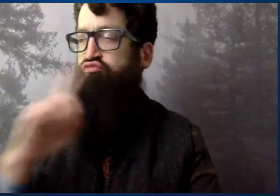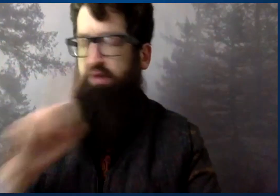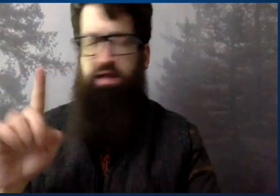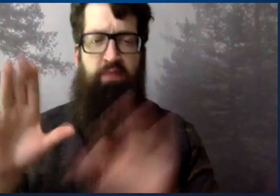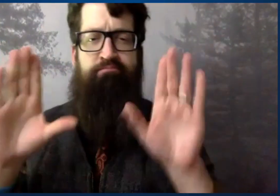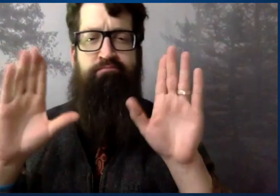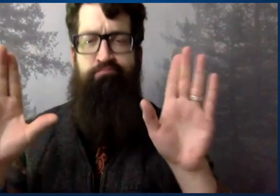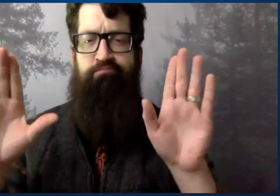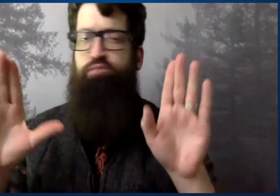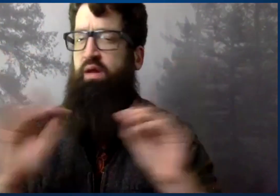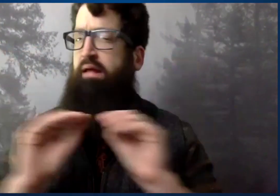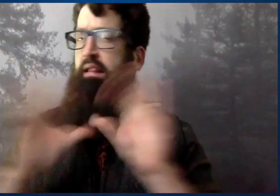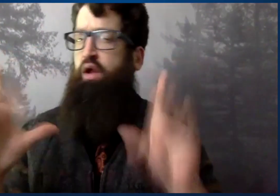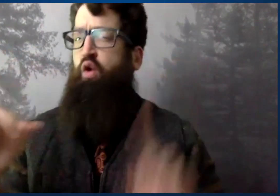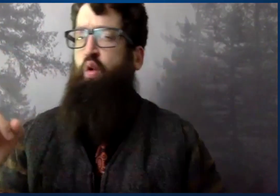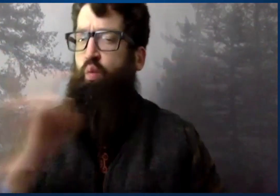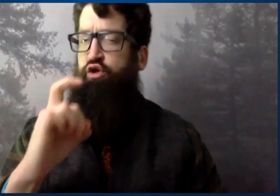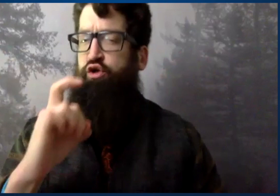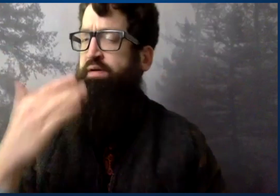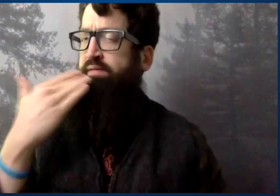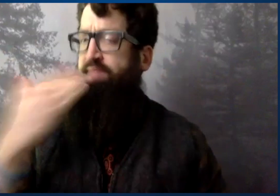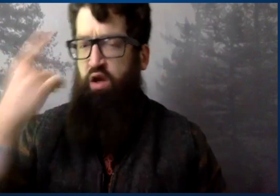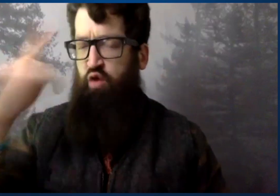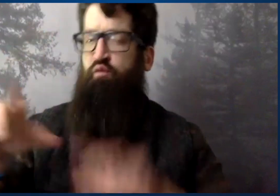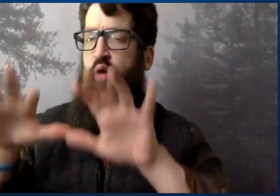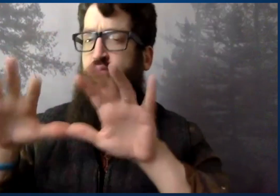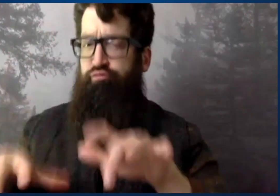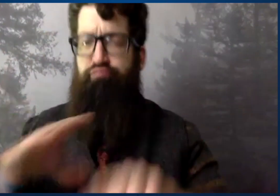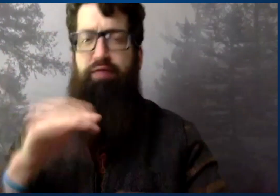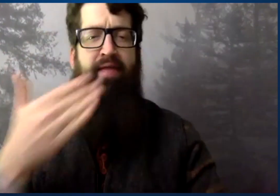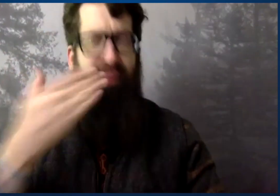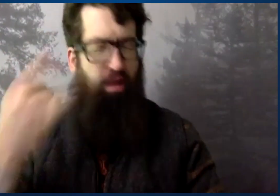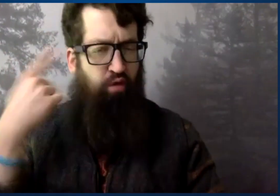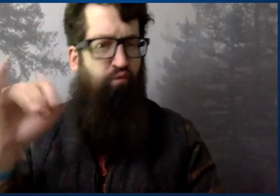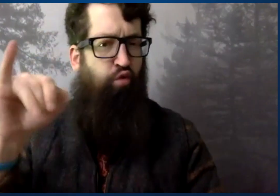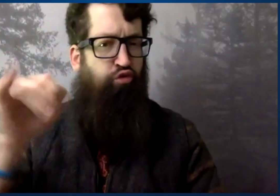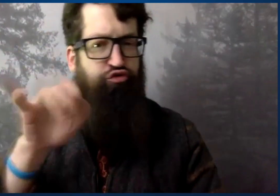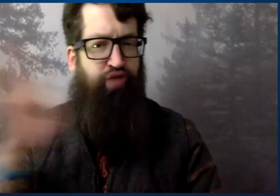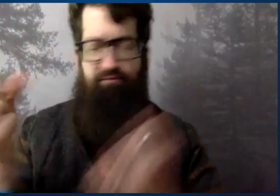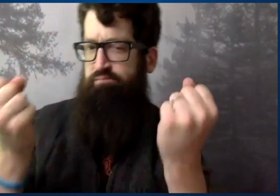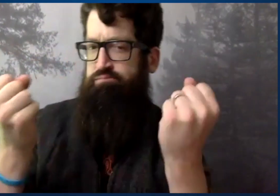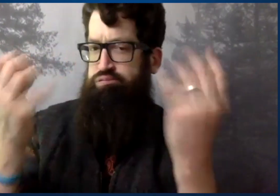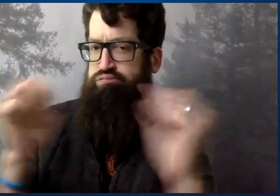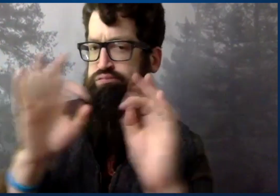Gary? Well, thank you very much for that. Amazing. That question is extremely clear. I know exactly what you're talking about.